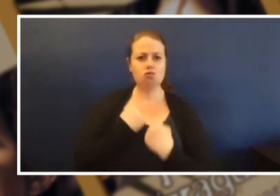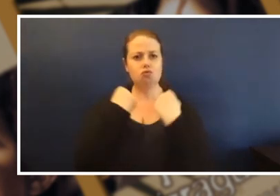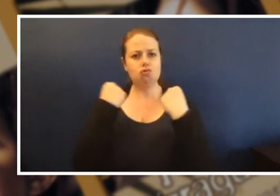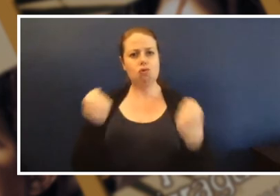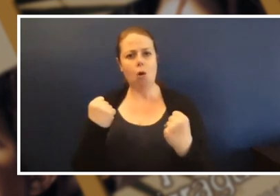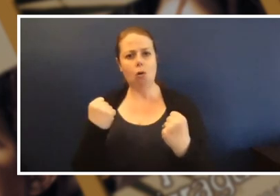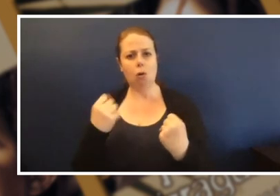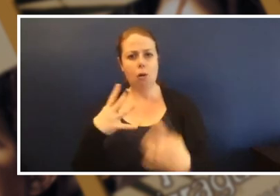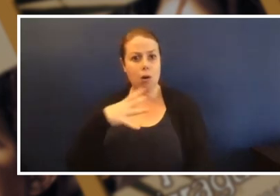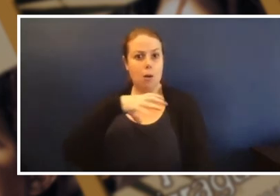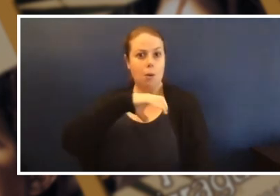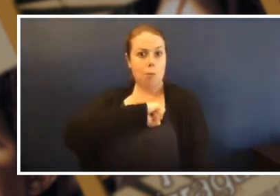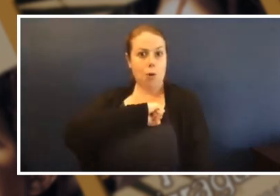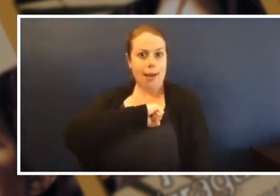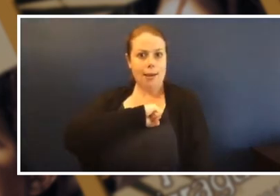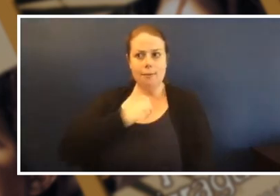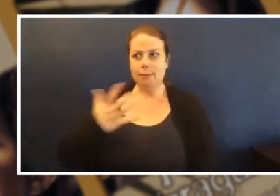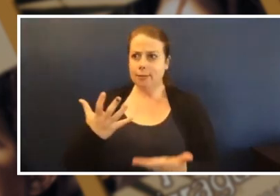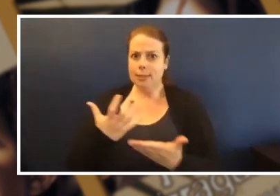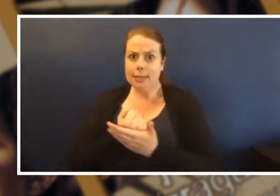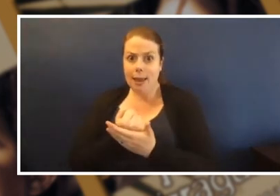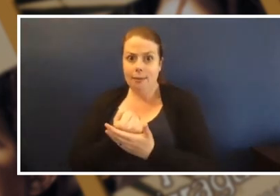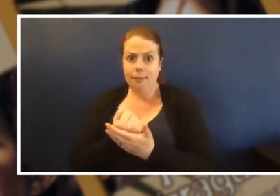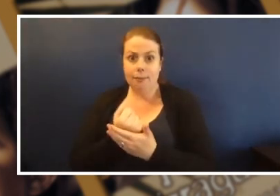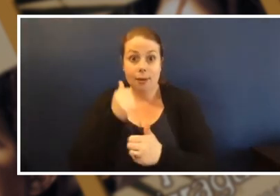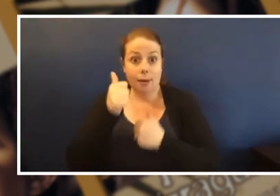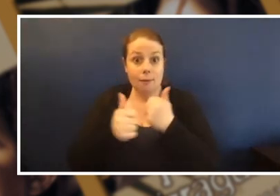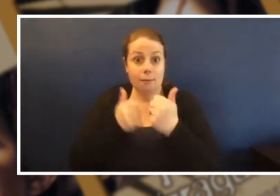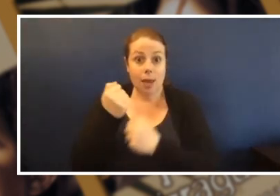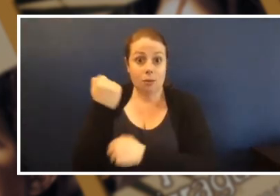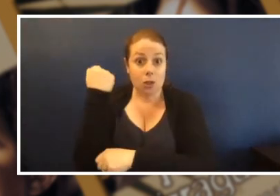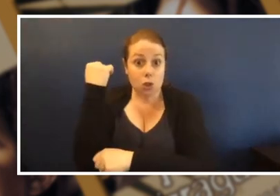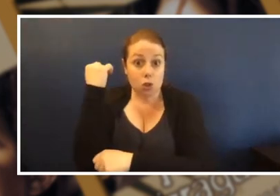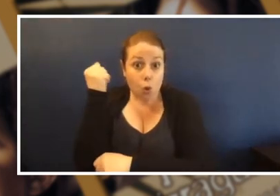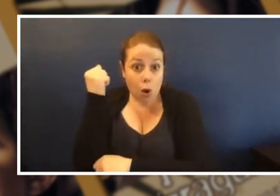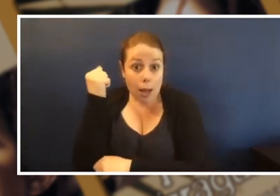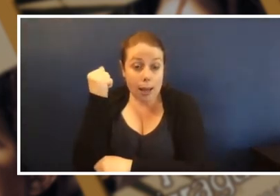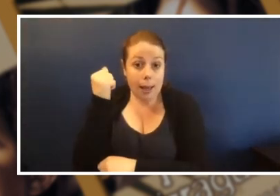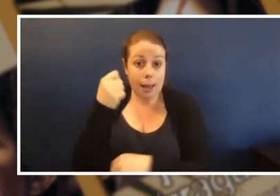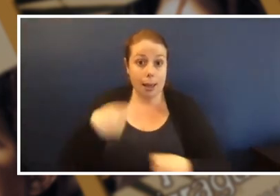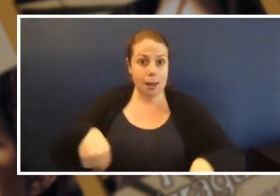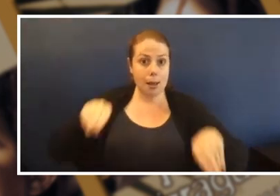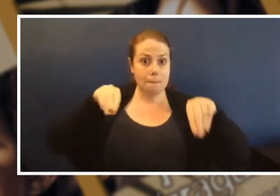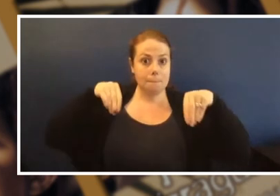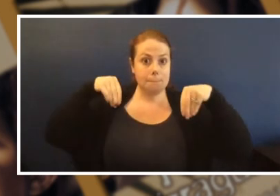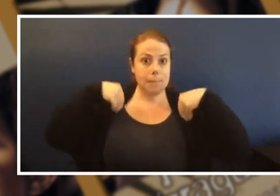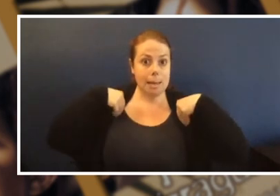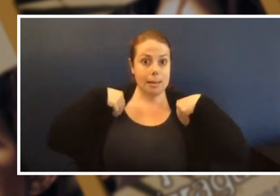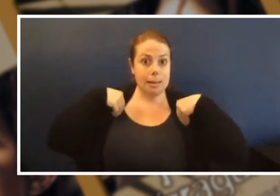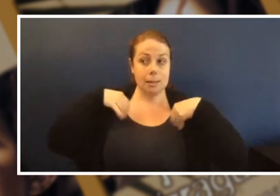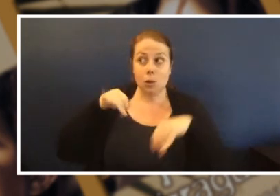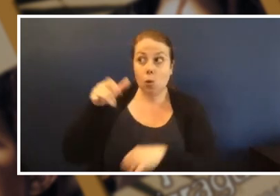Is it a favorite toy, a blanket, a person or even a story that you tell to yourself and think about a